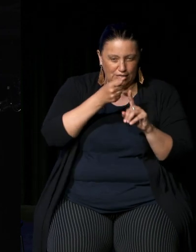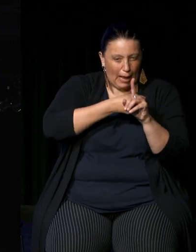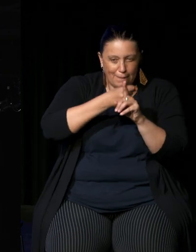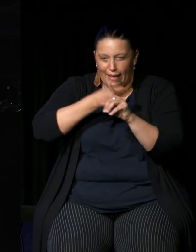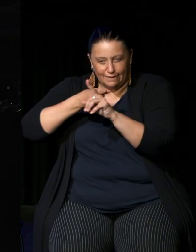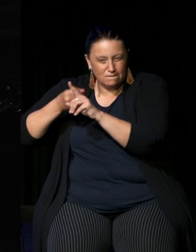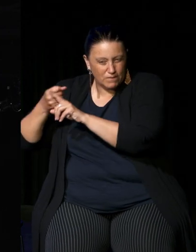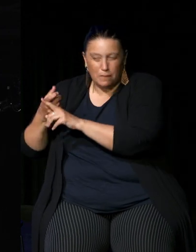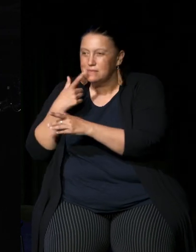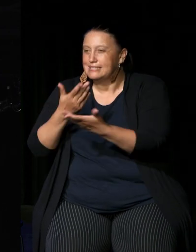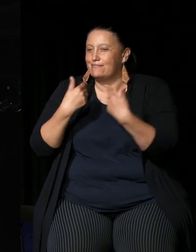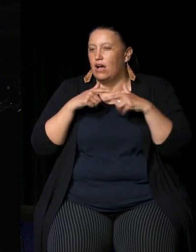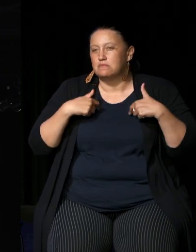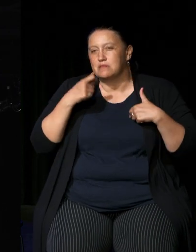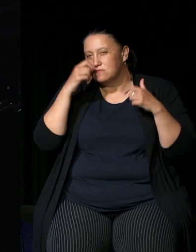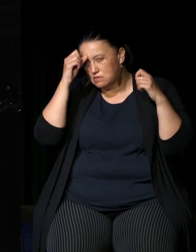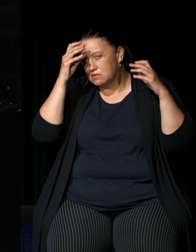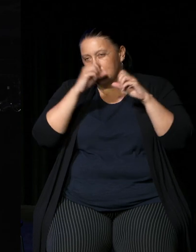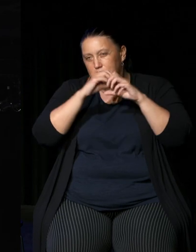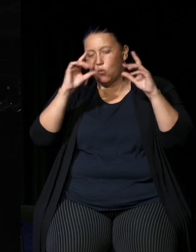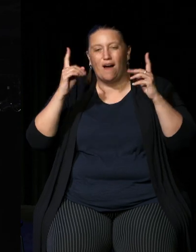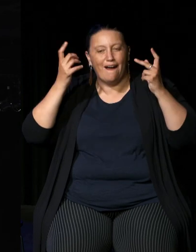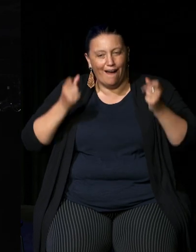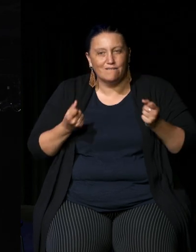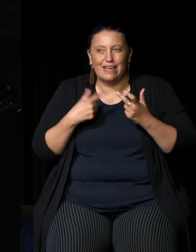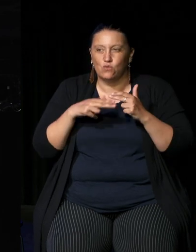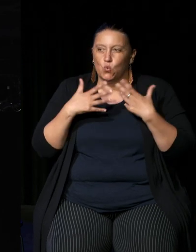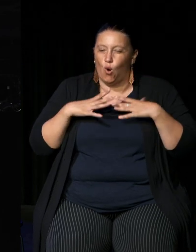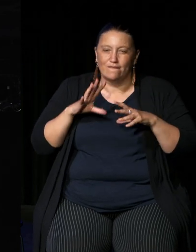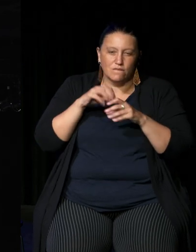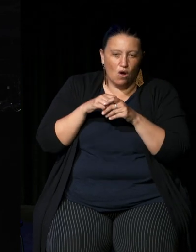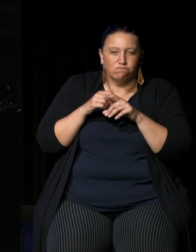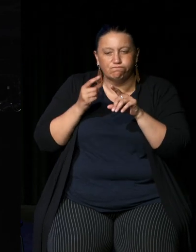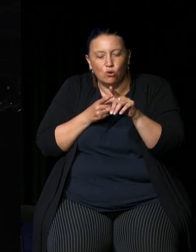but you can give us an idea of what is available to people who do want to pursue not just more